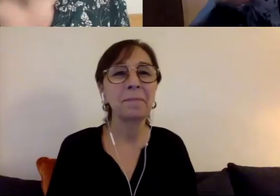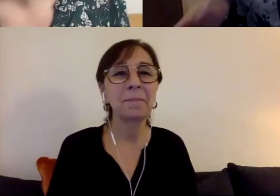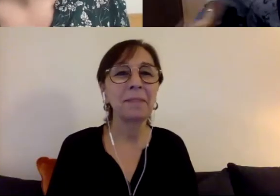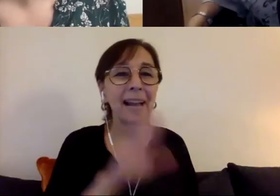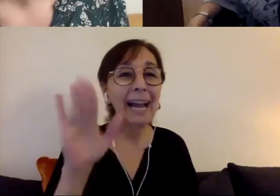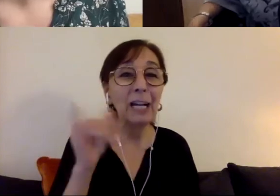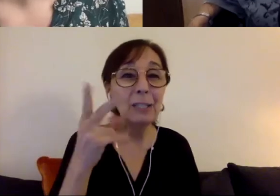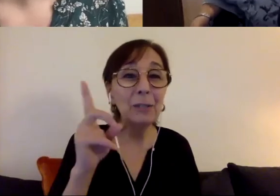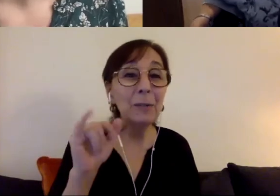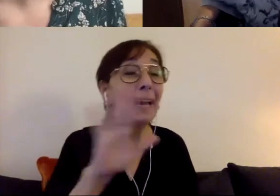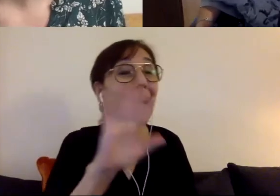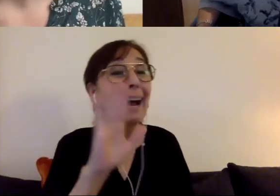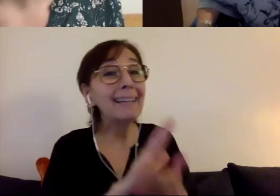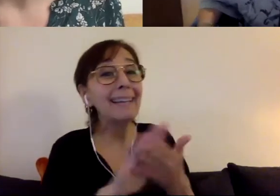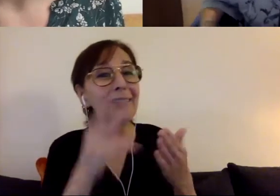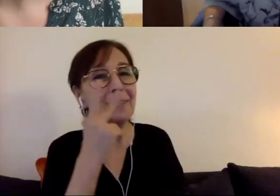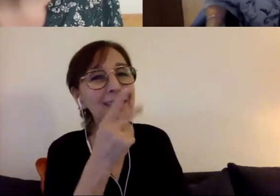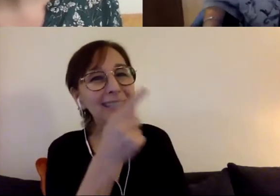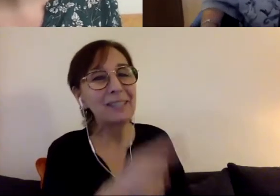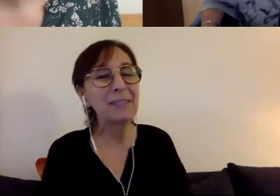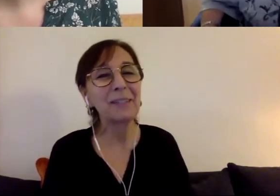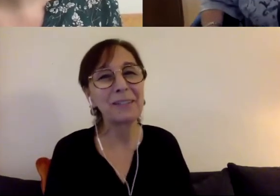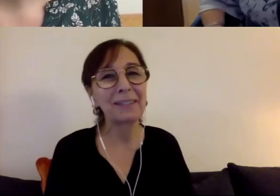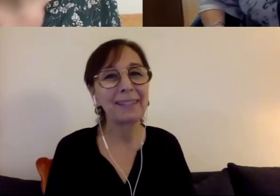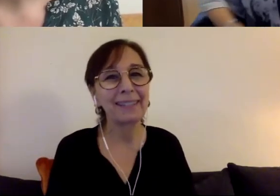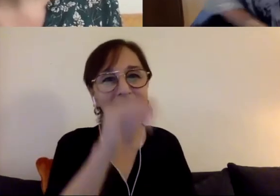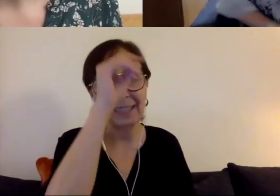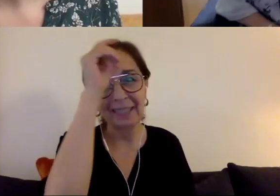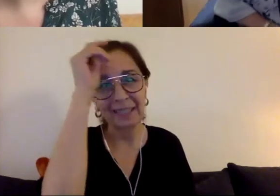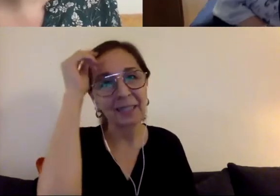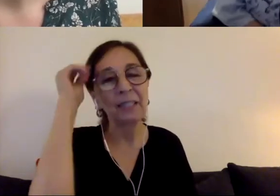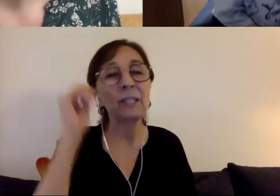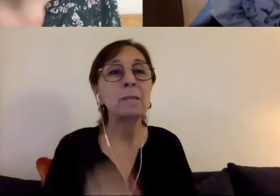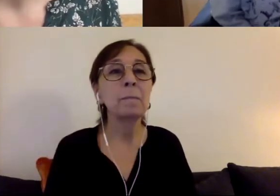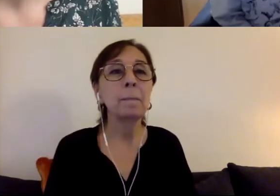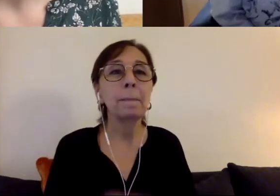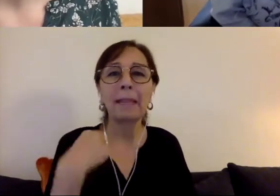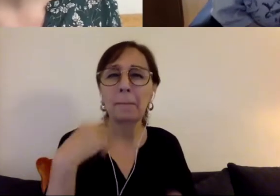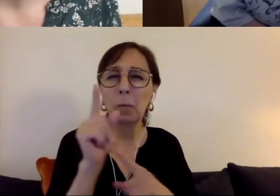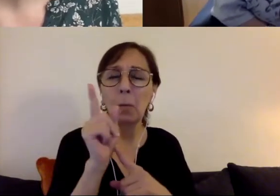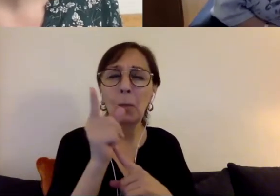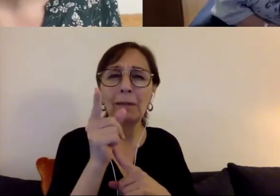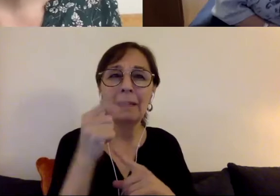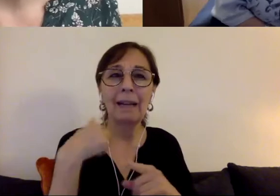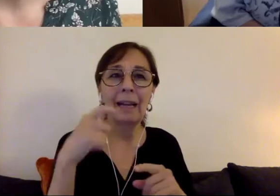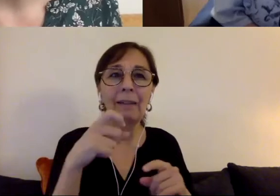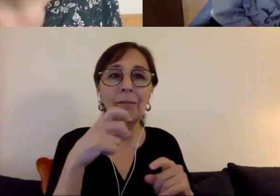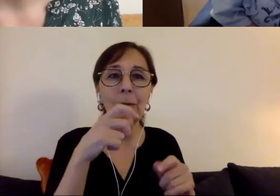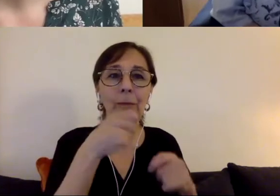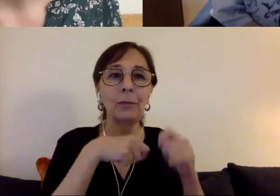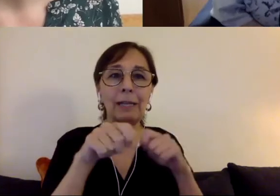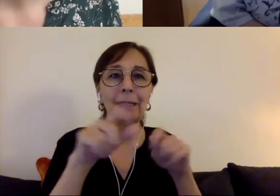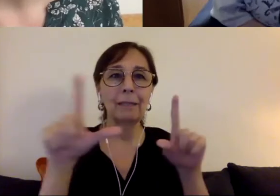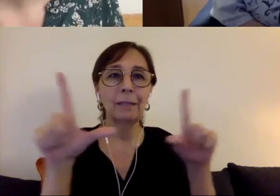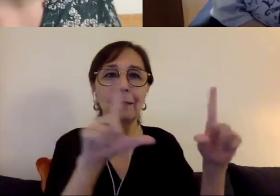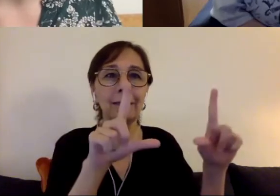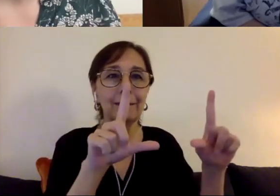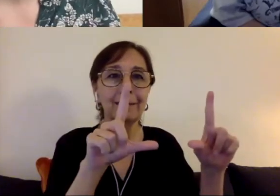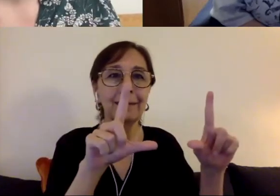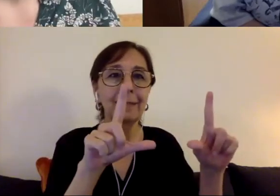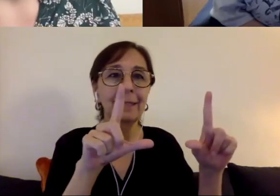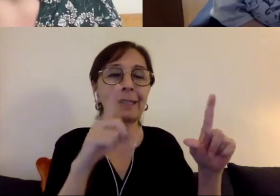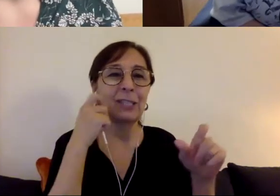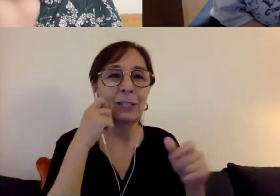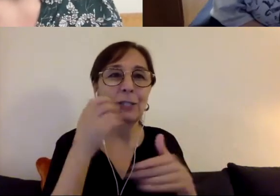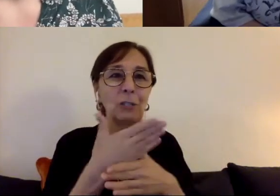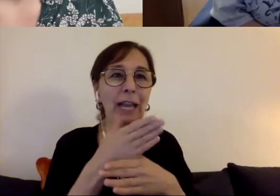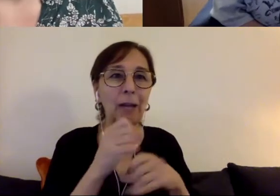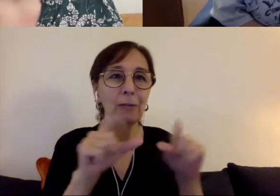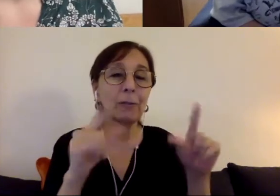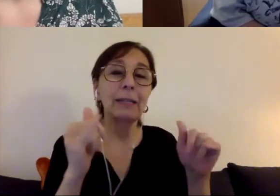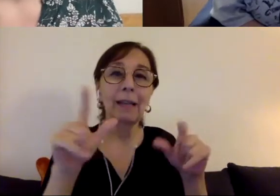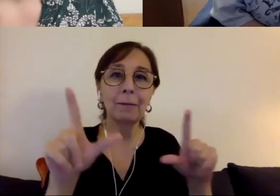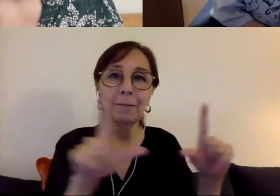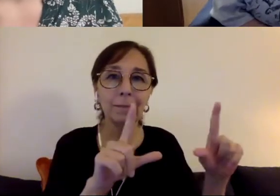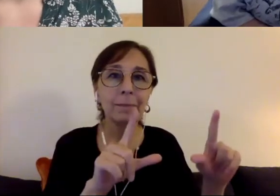Kirsten: Give me one second now I have to switch windows from my screen share